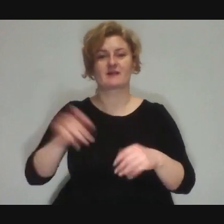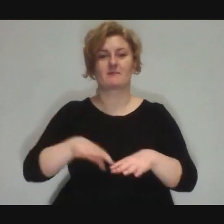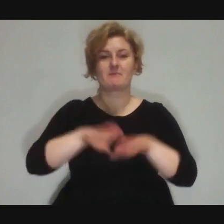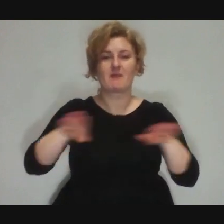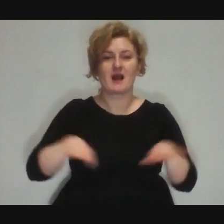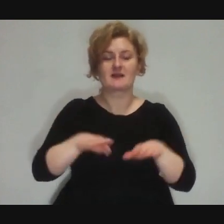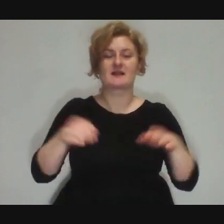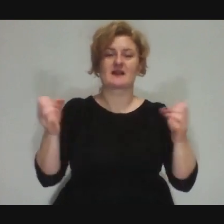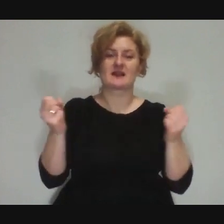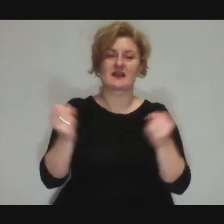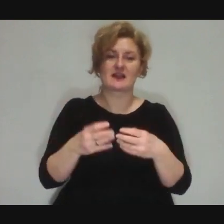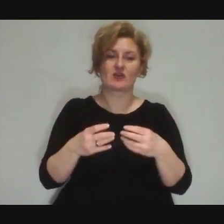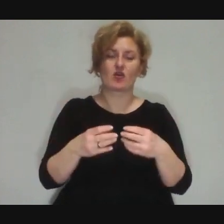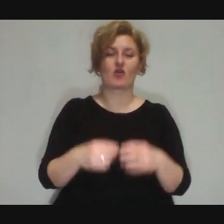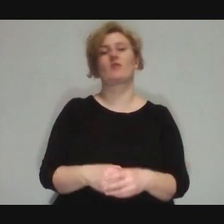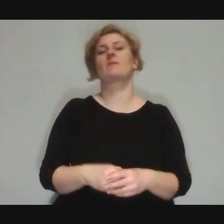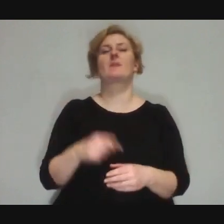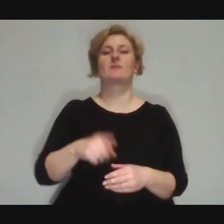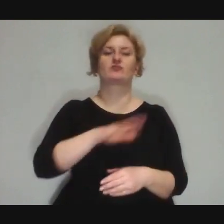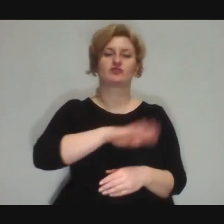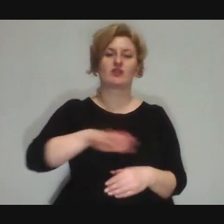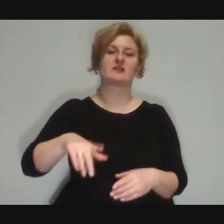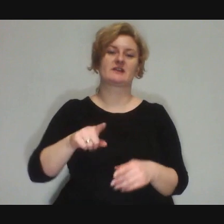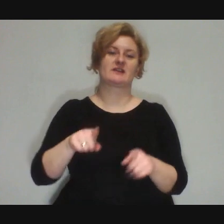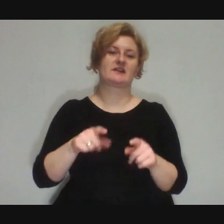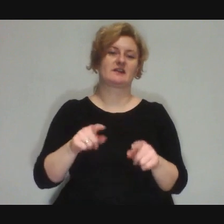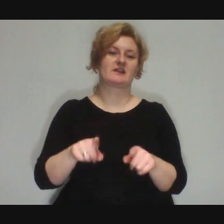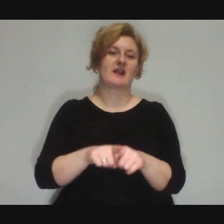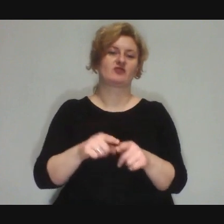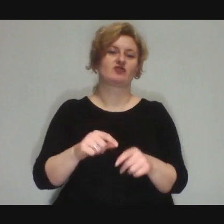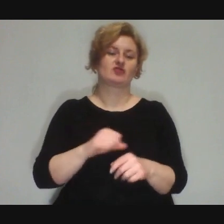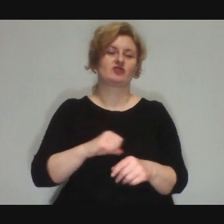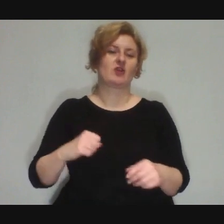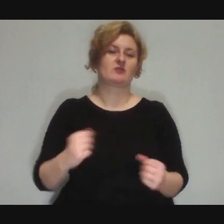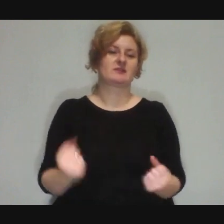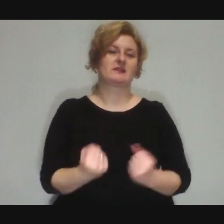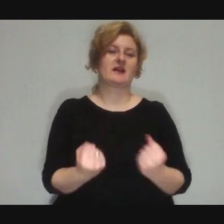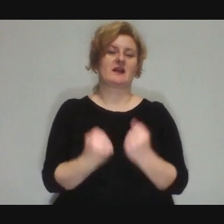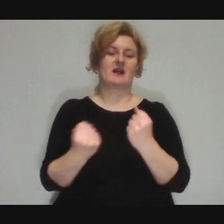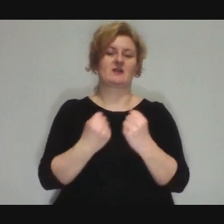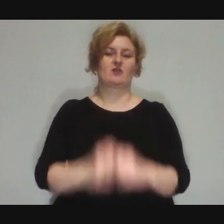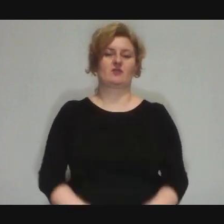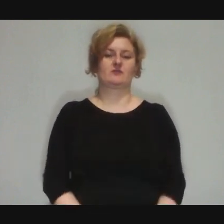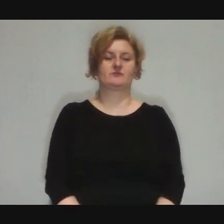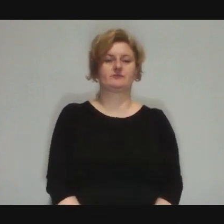So it's like those kids are trying their best, and in general, as far as that's concerned,